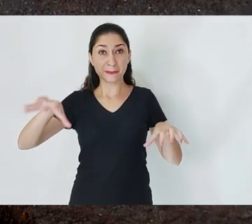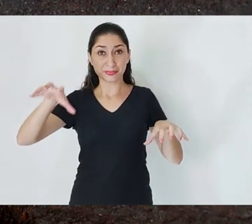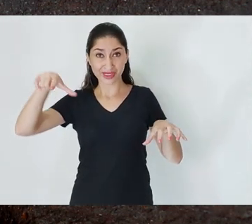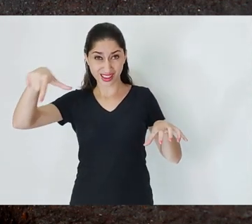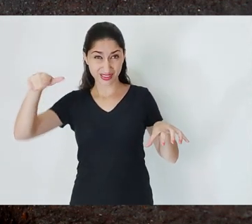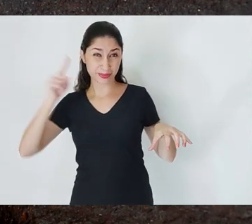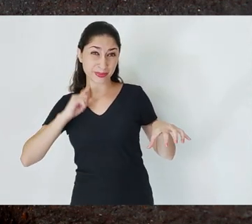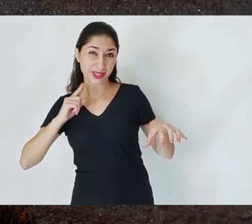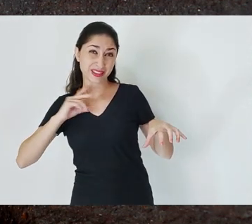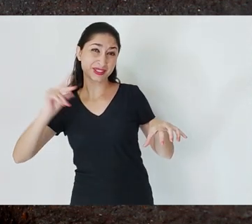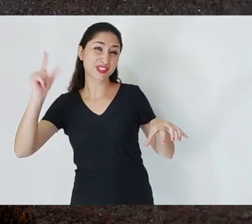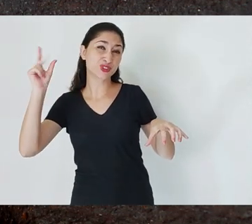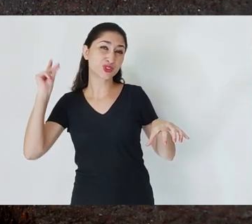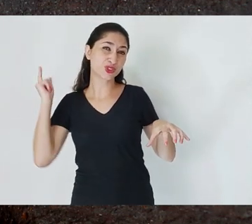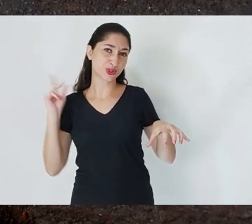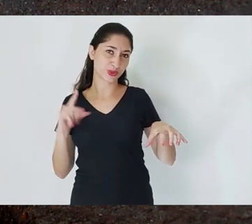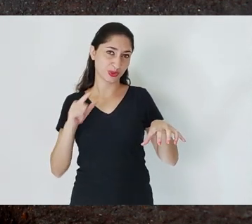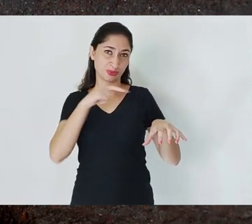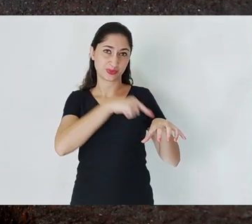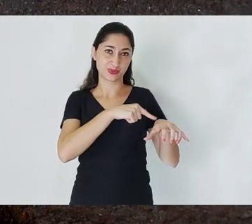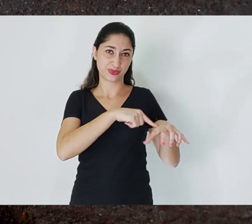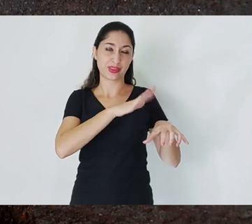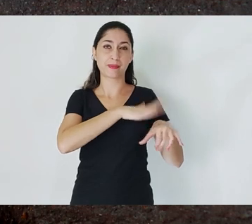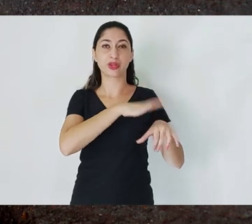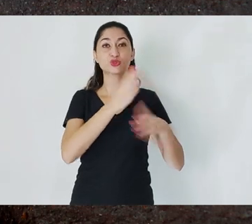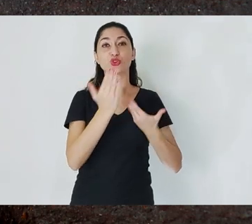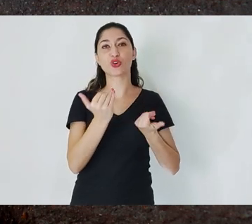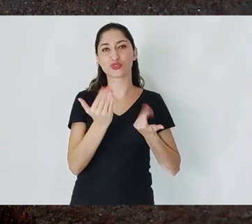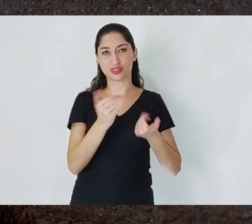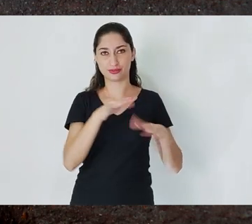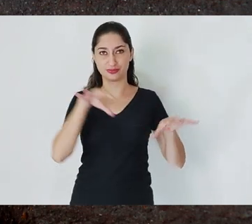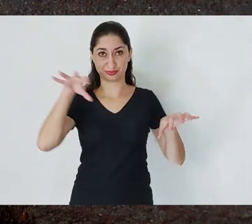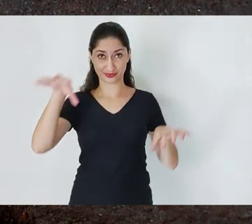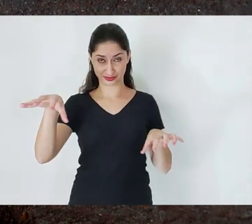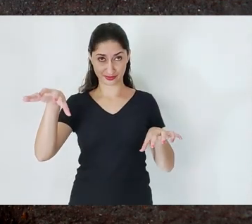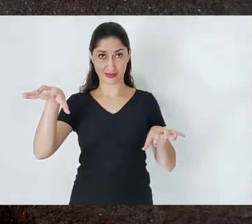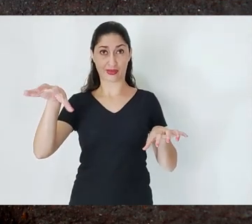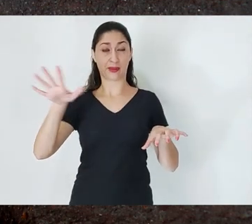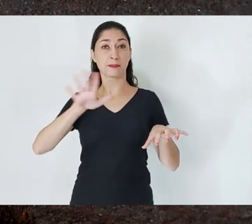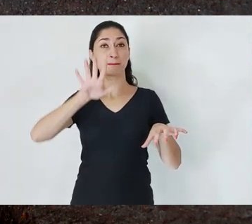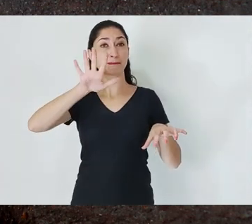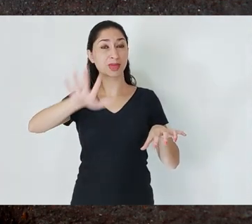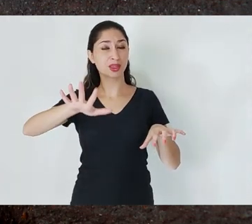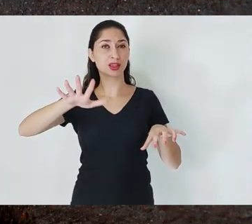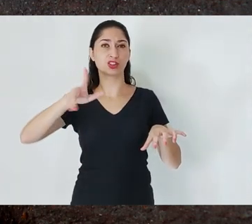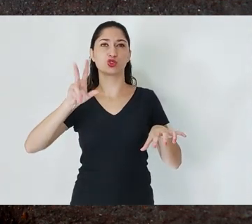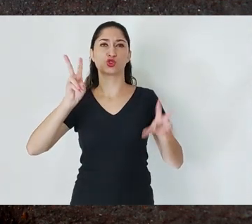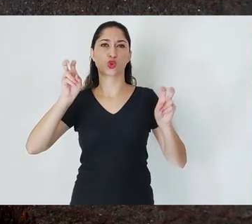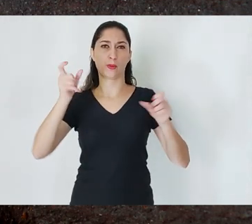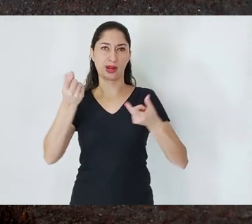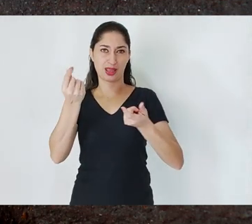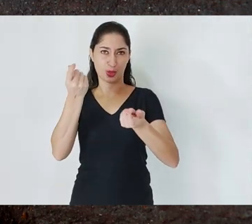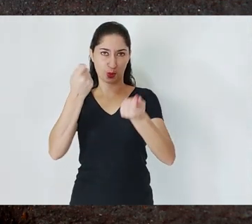from here in Minas Gerais. Regarding the economic model itself, what we can mention is that,